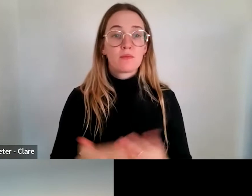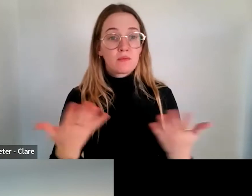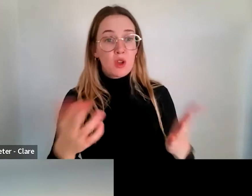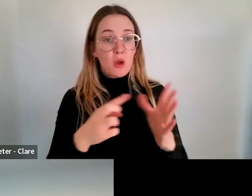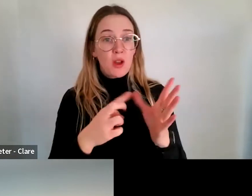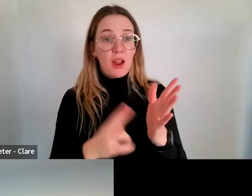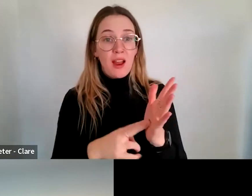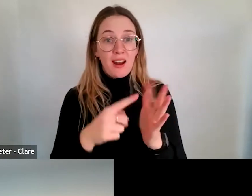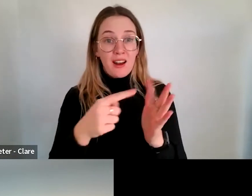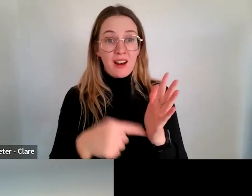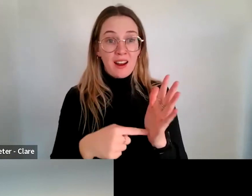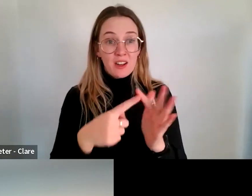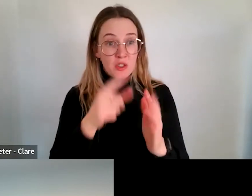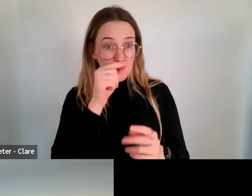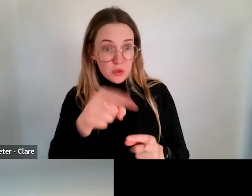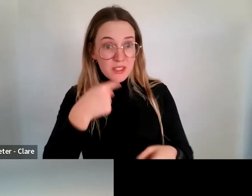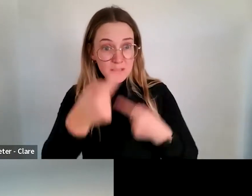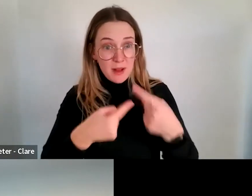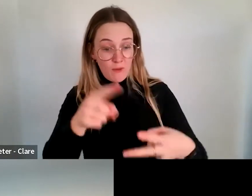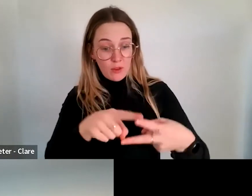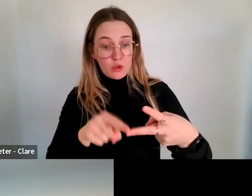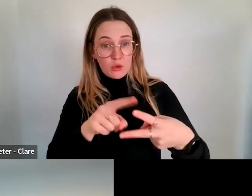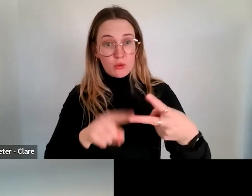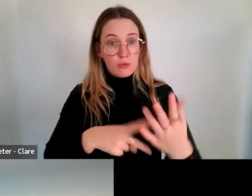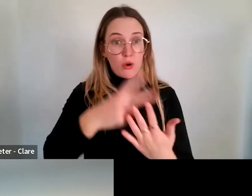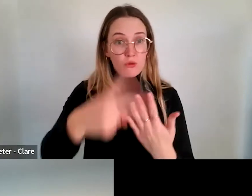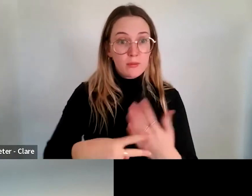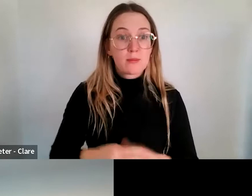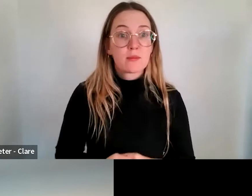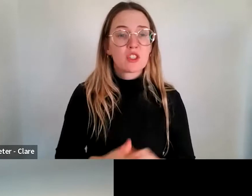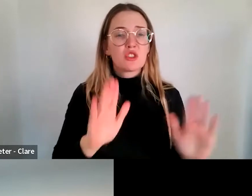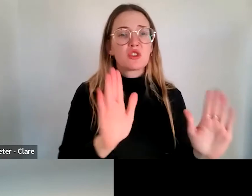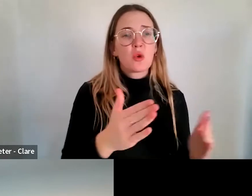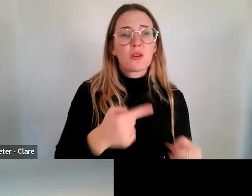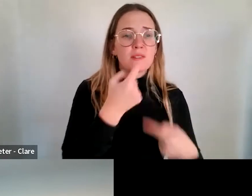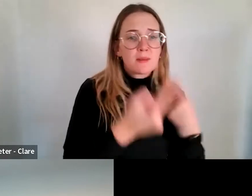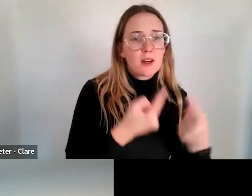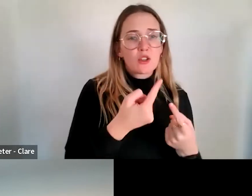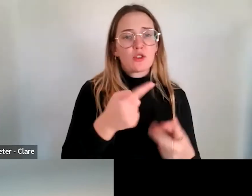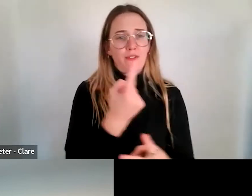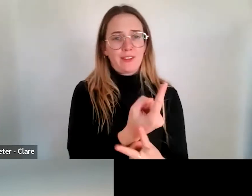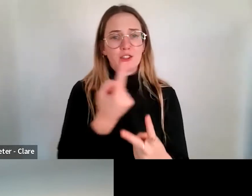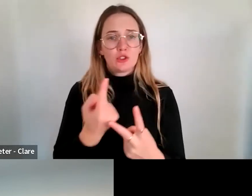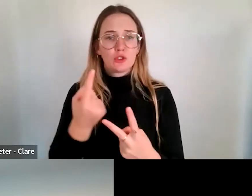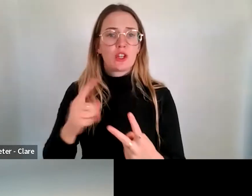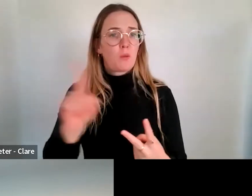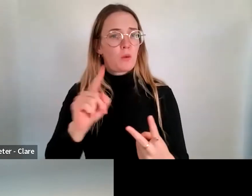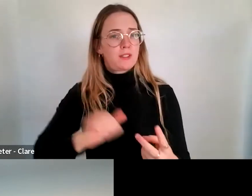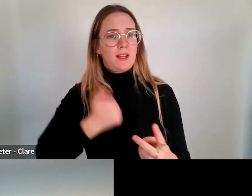introduce both of the programs and just do a short description, perhaps, of what we're aiming to achieve through them.